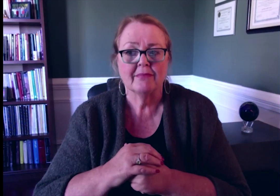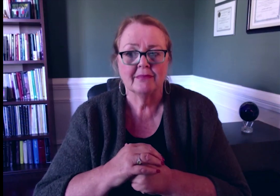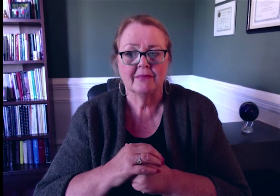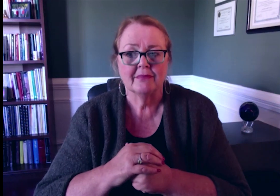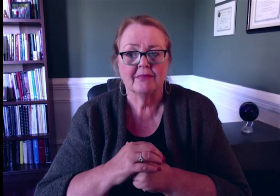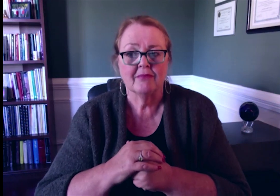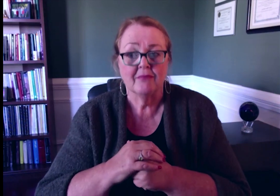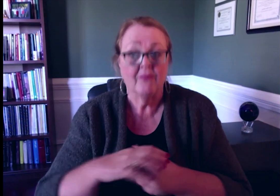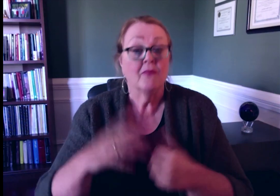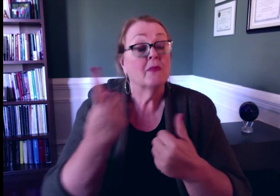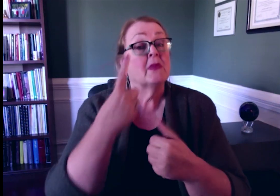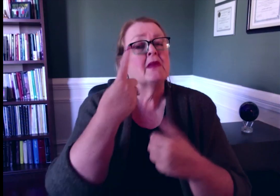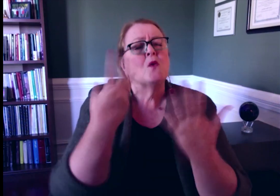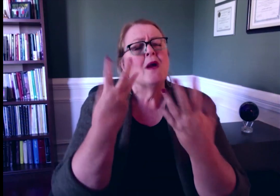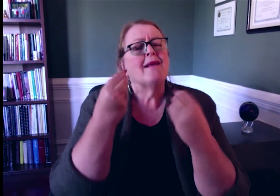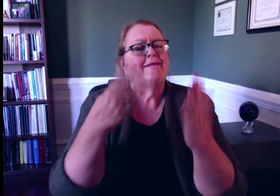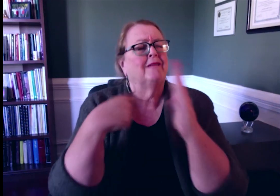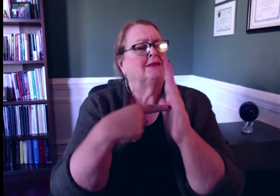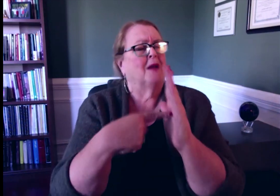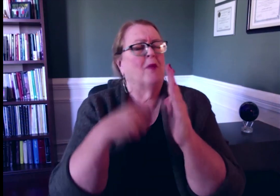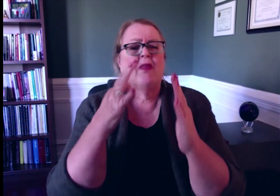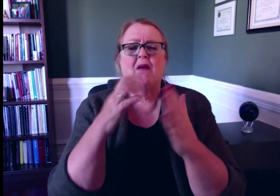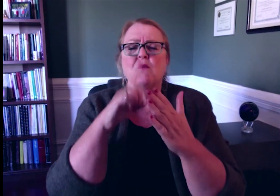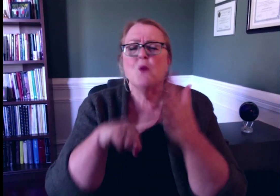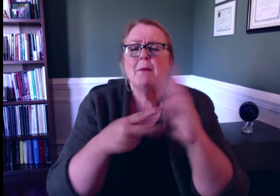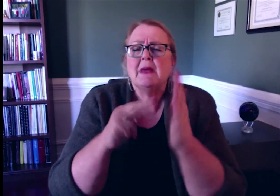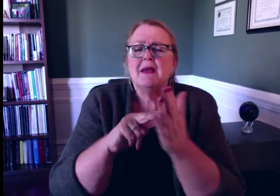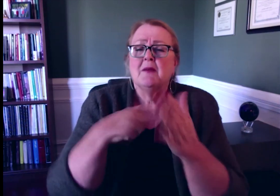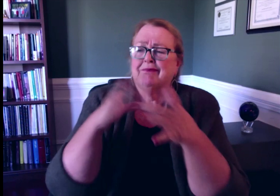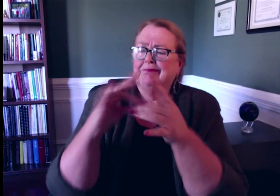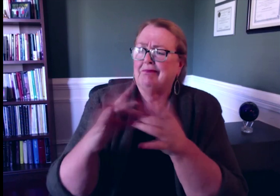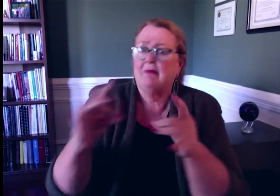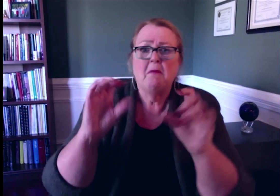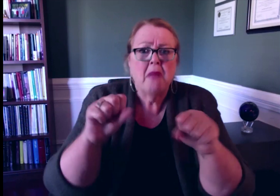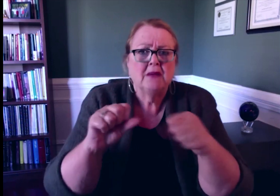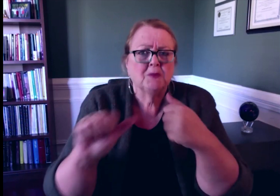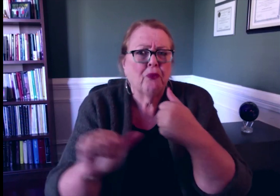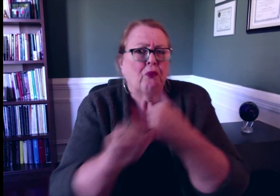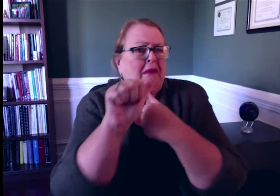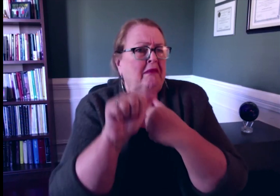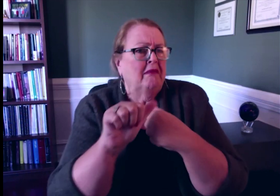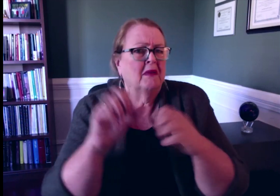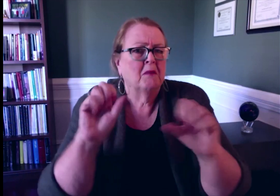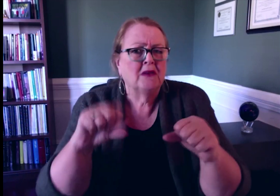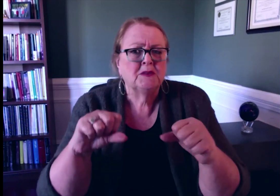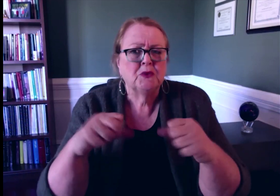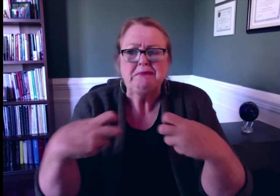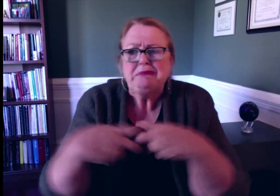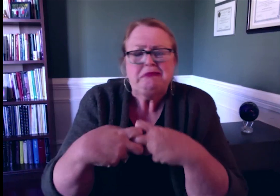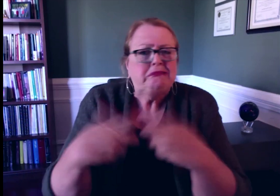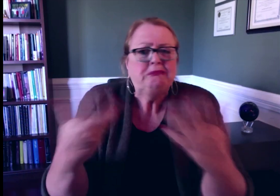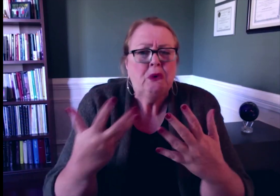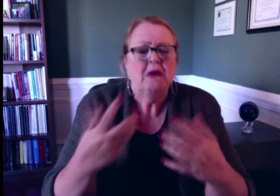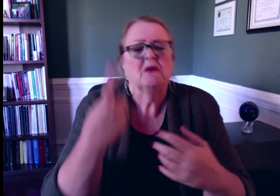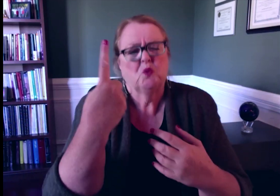I'd like to give an example of what I mean when I say "risks", or "possible issues".